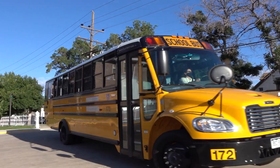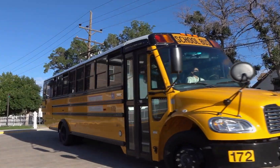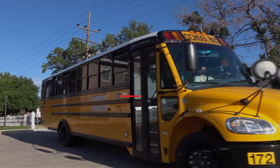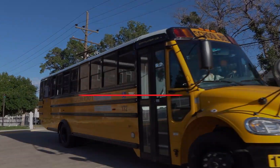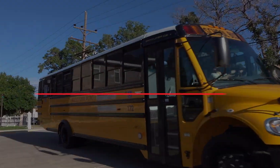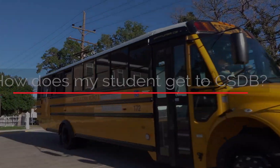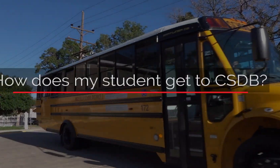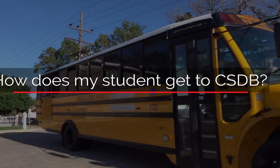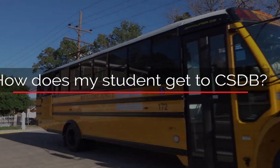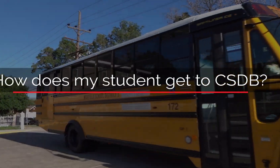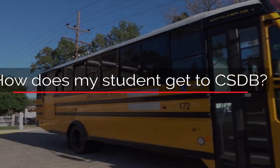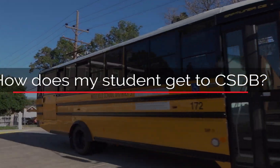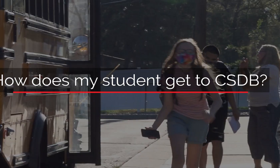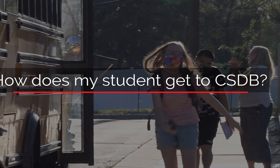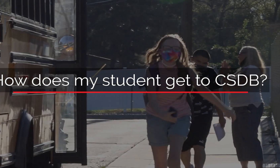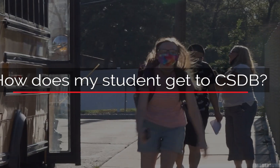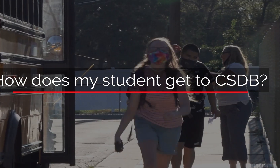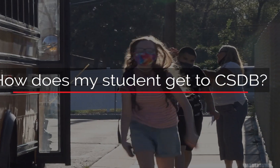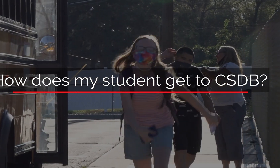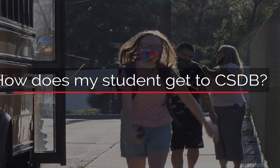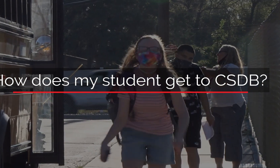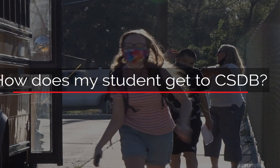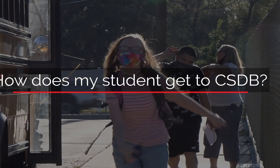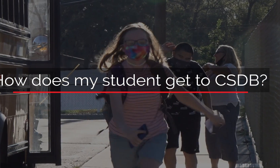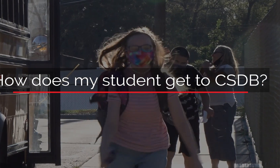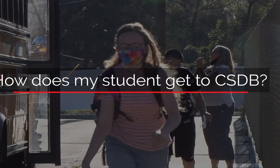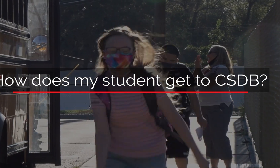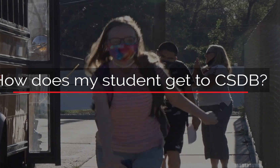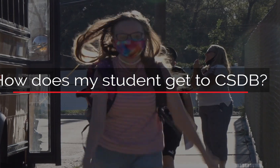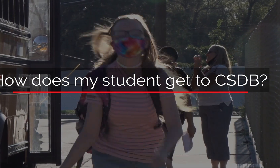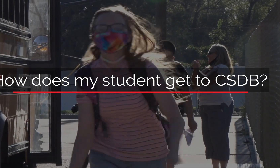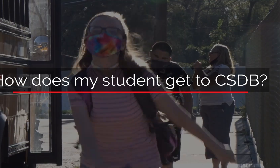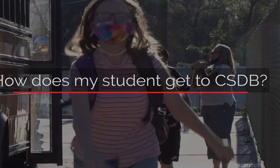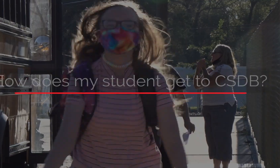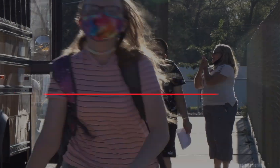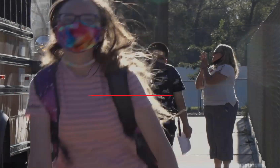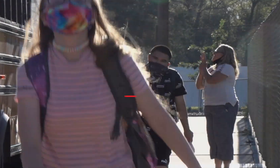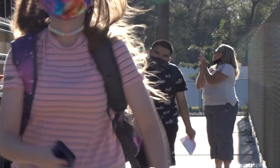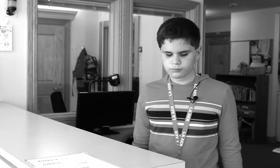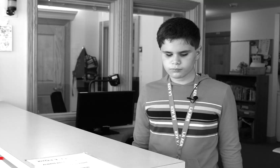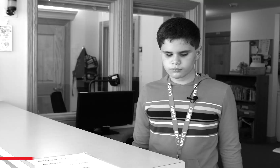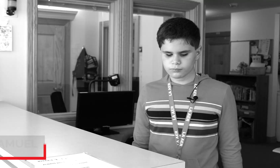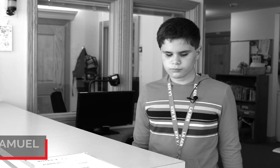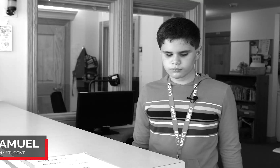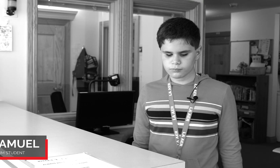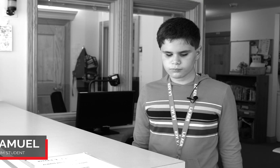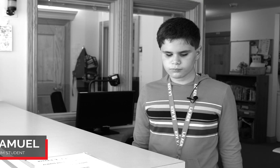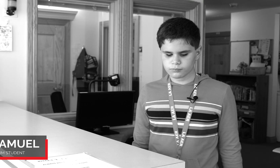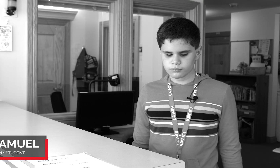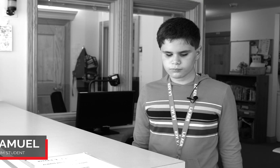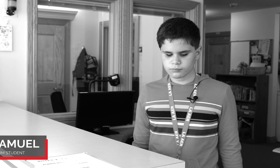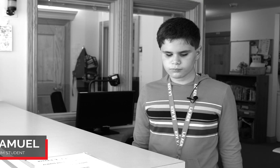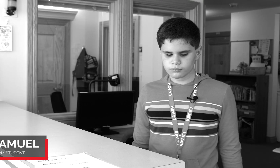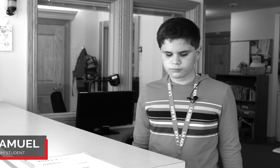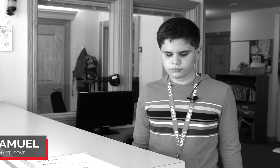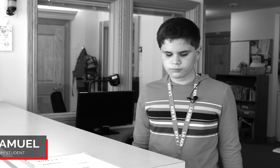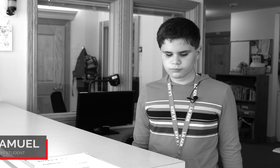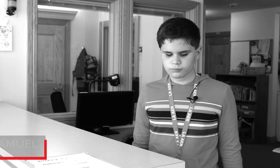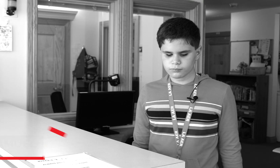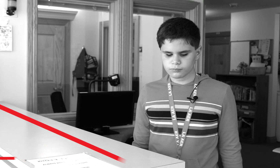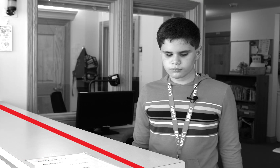(Audio description here)